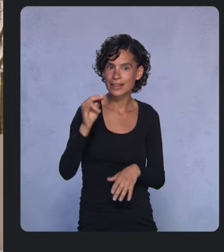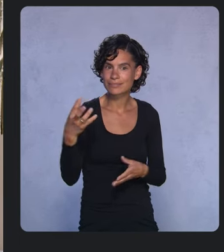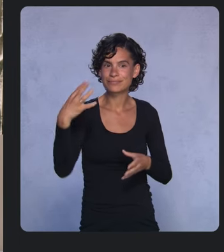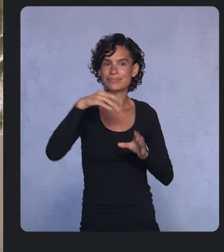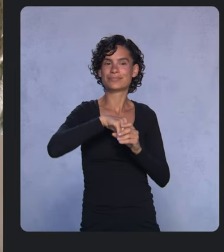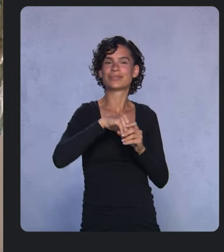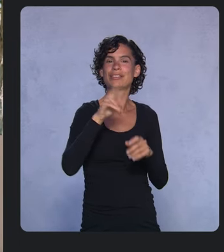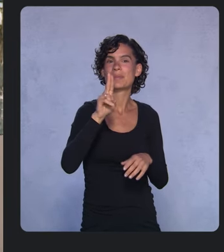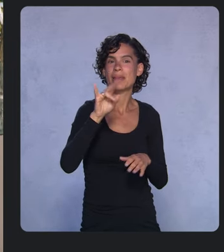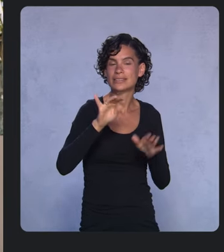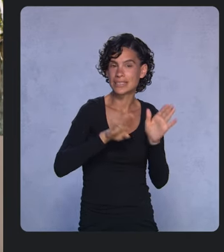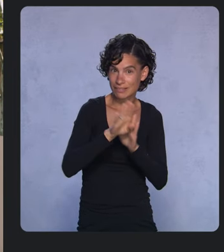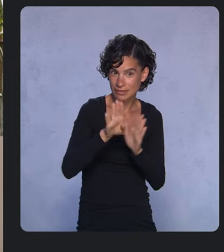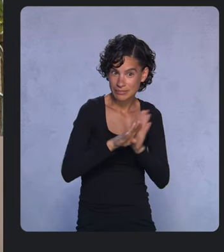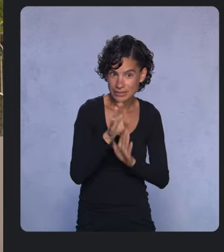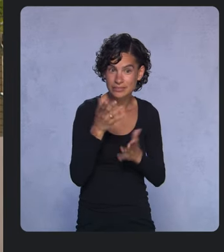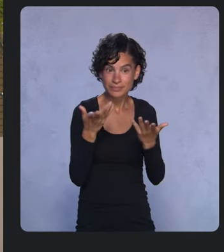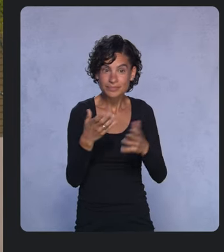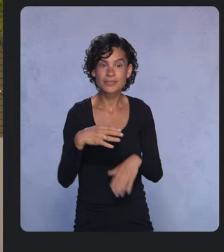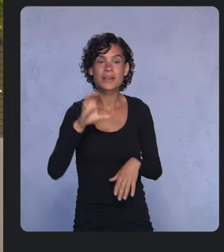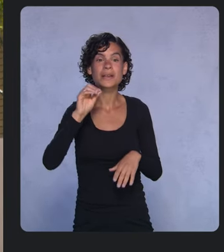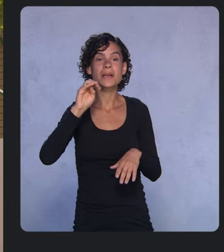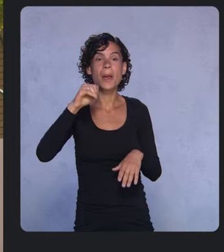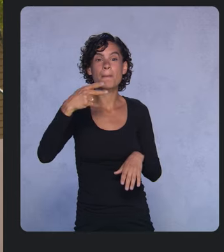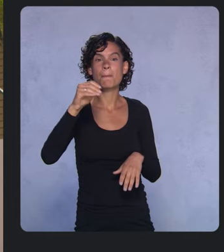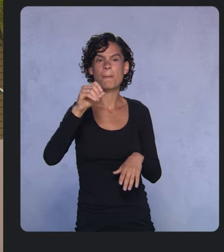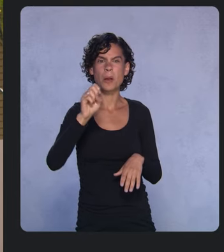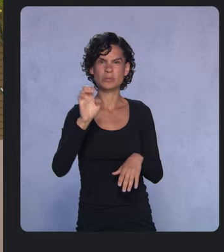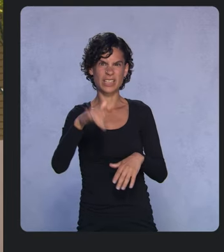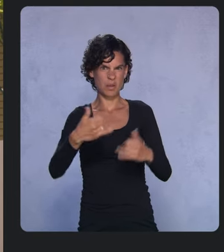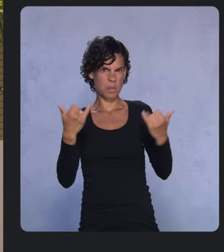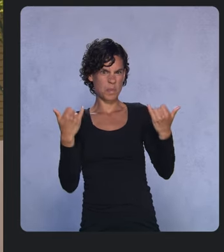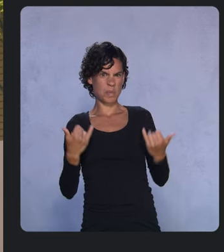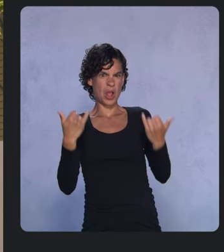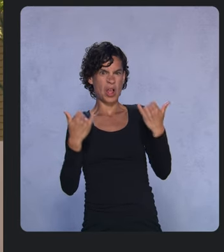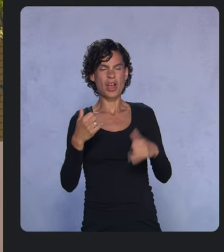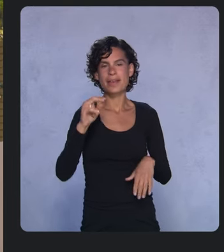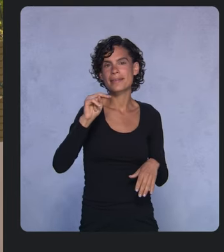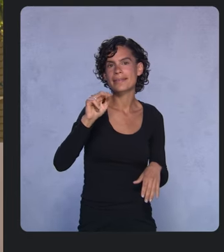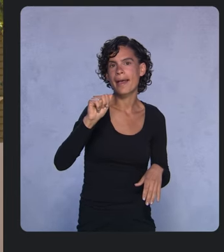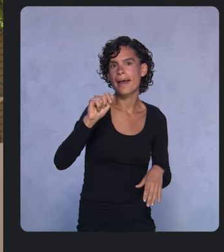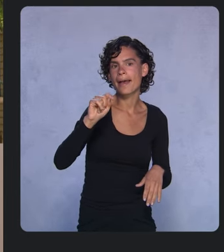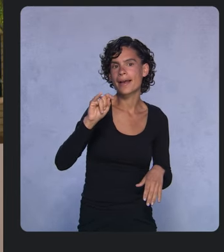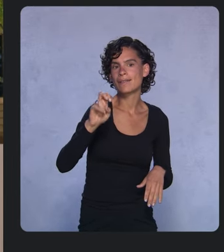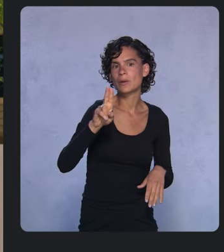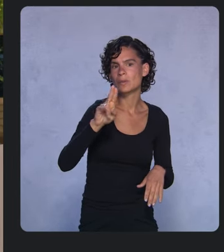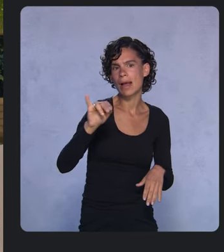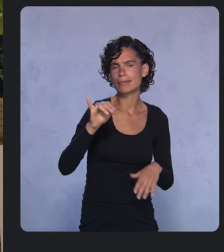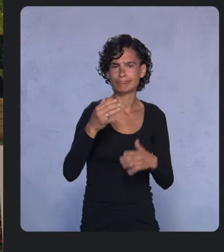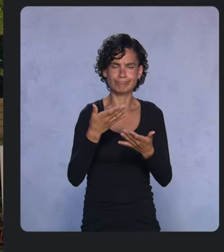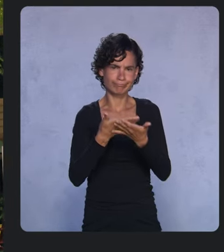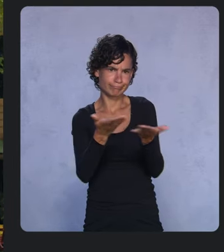Compose is our modern native UI toolkit for Android, fully declarative for defining UI,